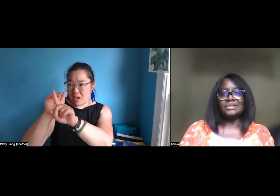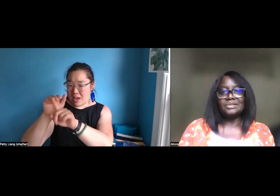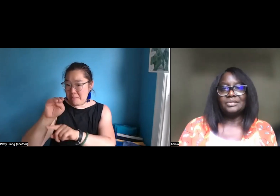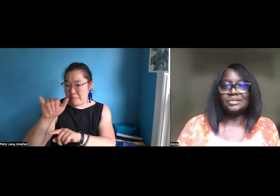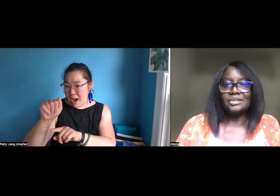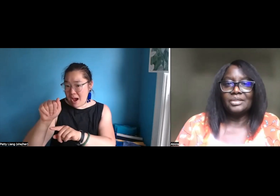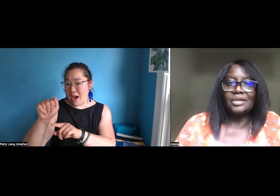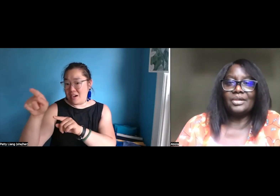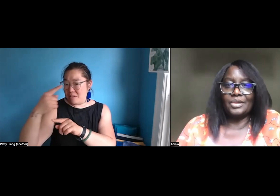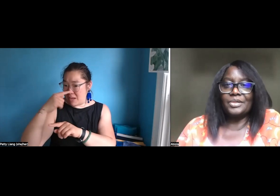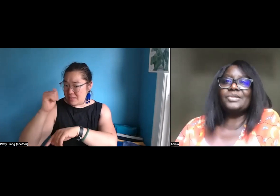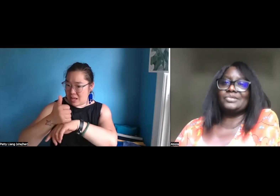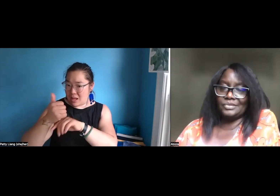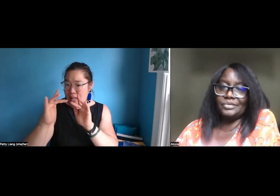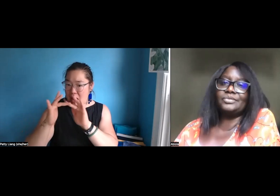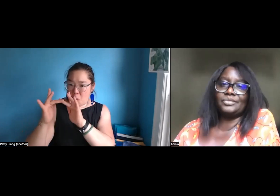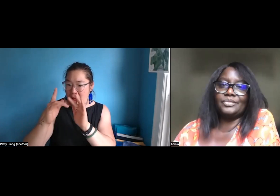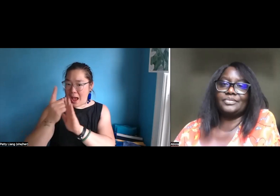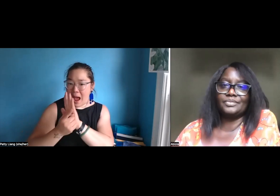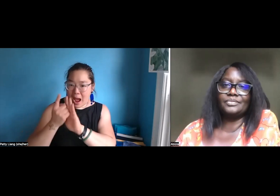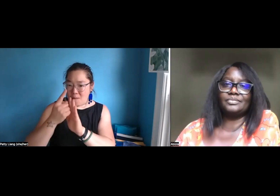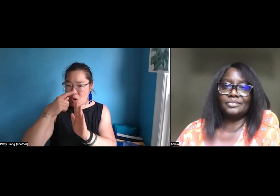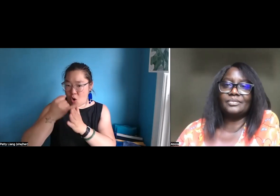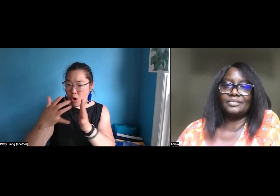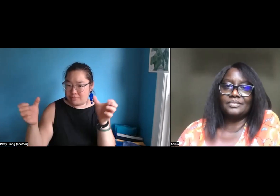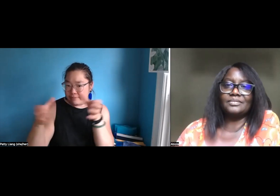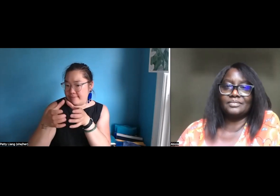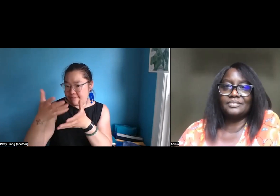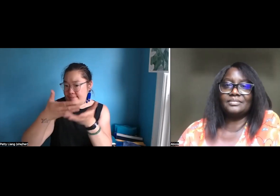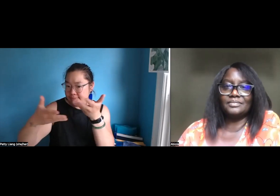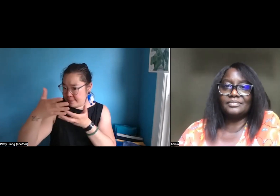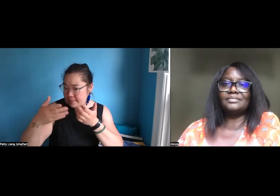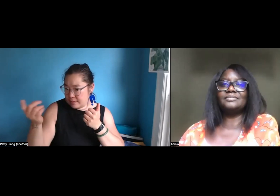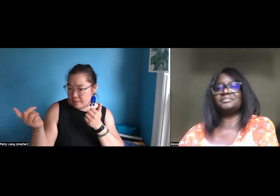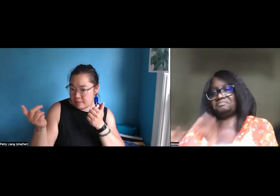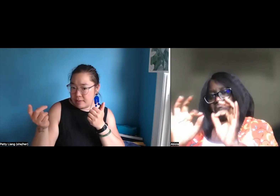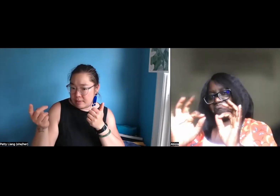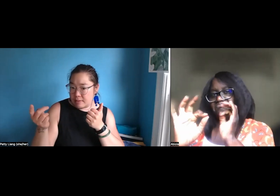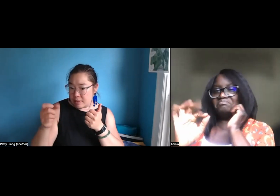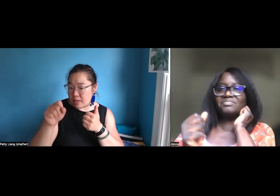Mia's been making the announcements. Actually, you could ask Mia to set up a networking hour.